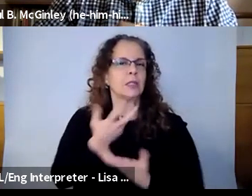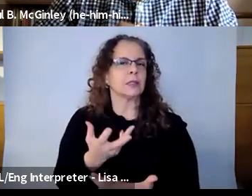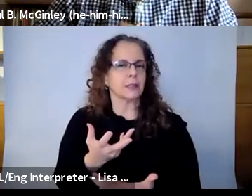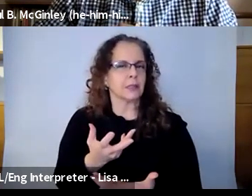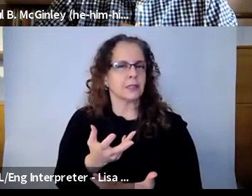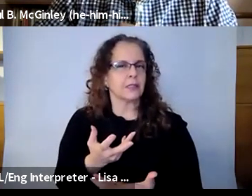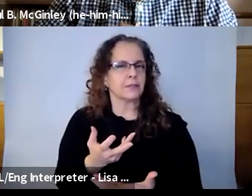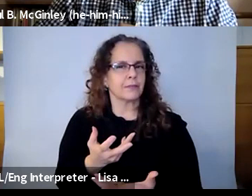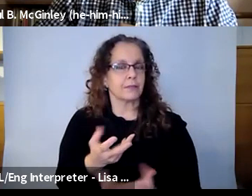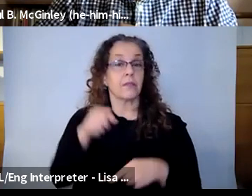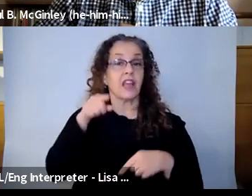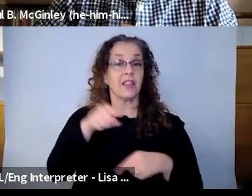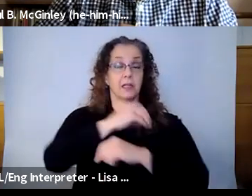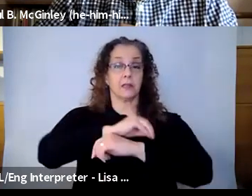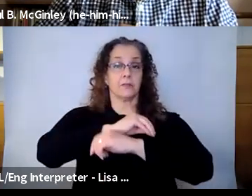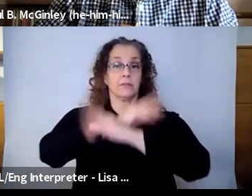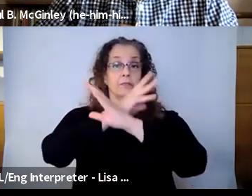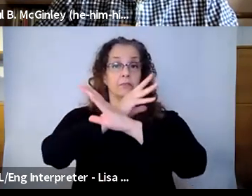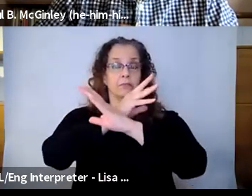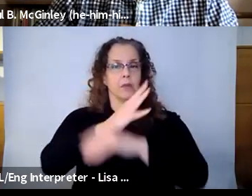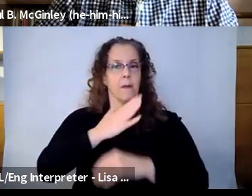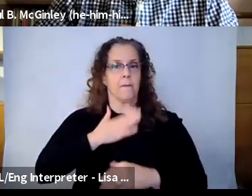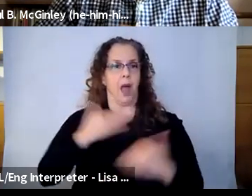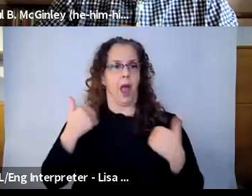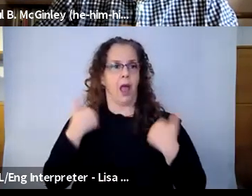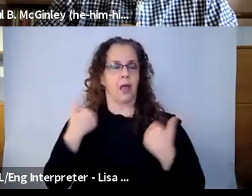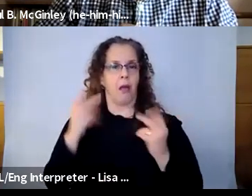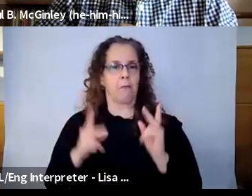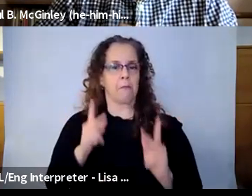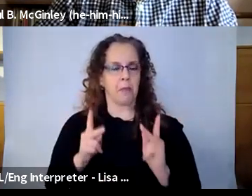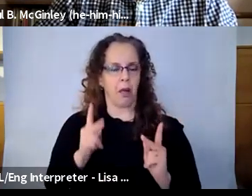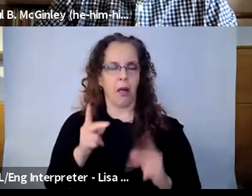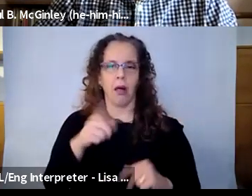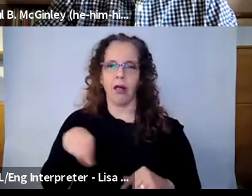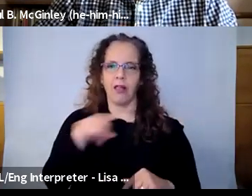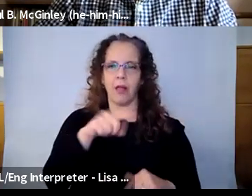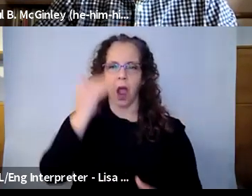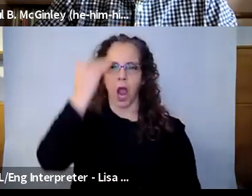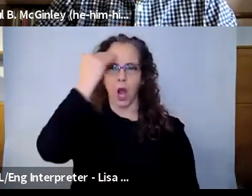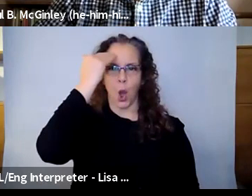allowed my young people to know that I am now really being seen,